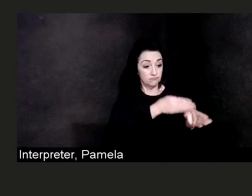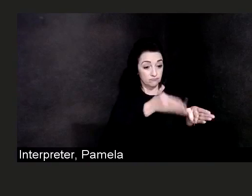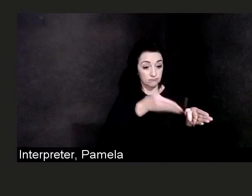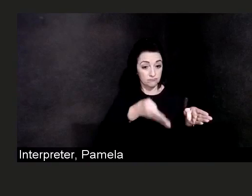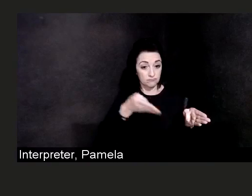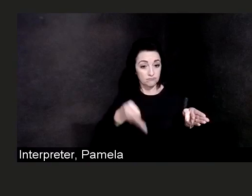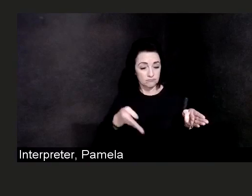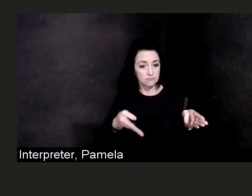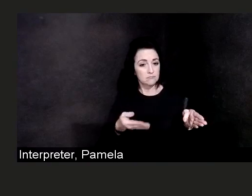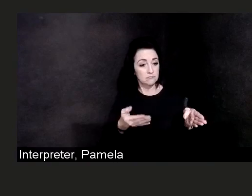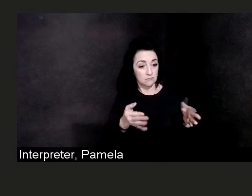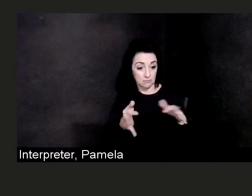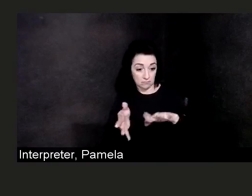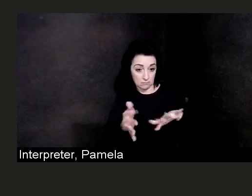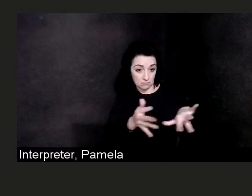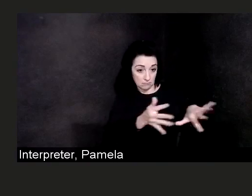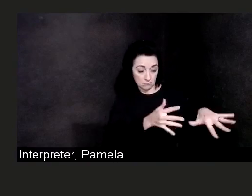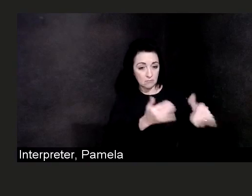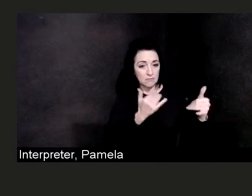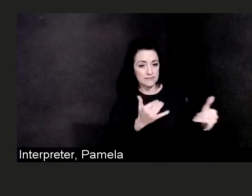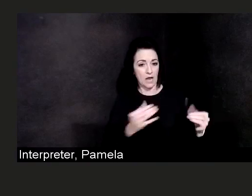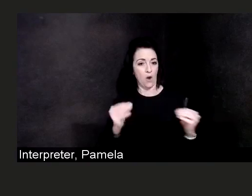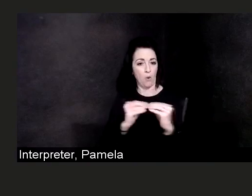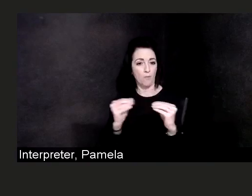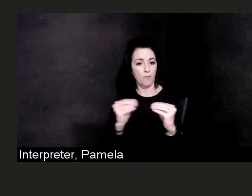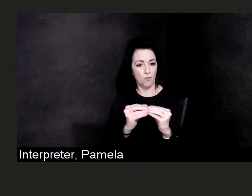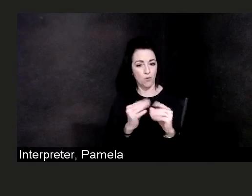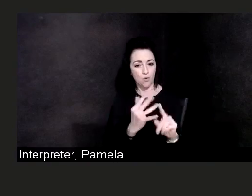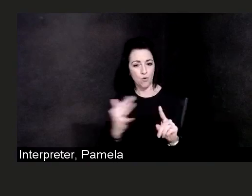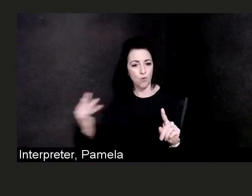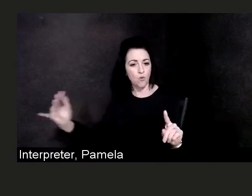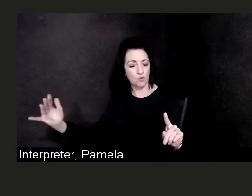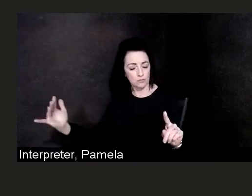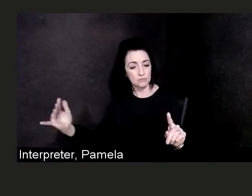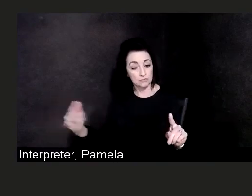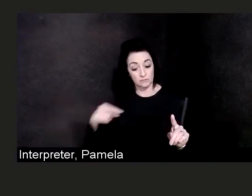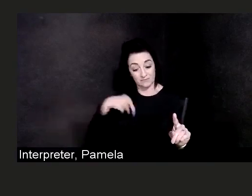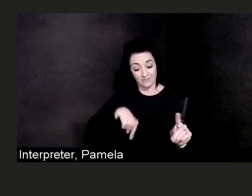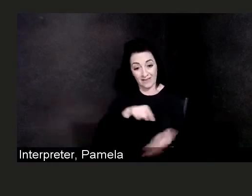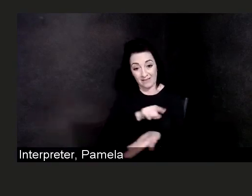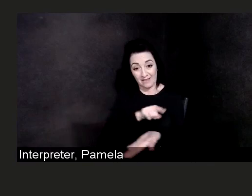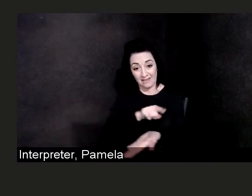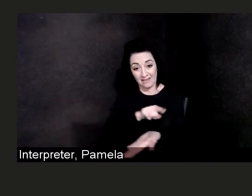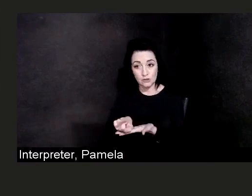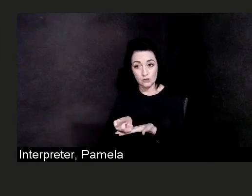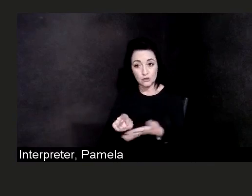So this week we have started to reach out to healthcare providers